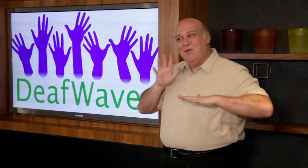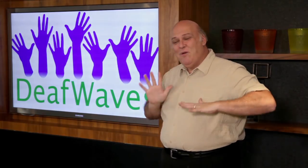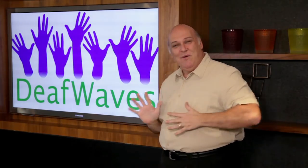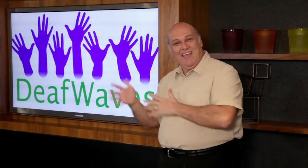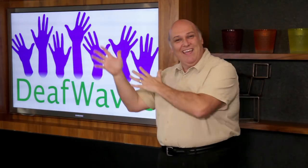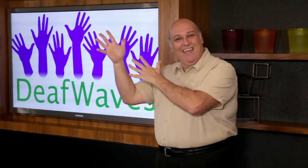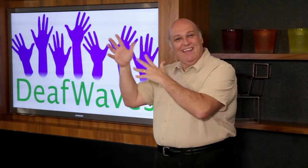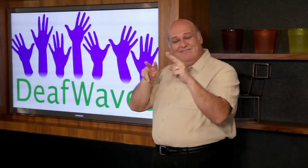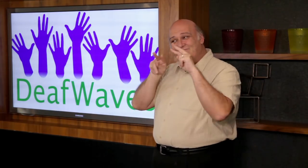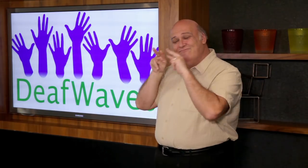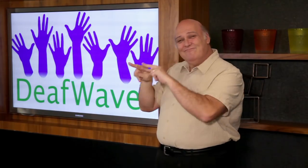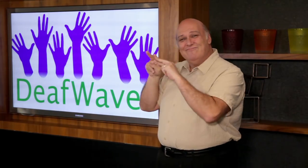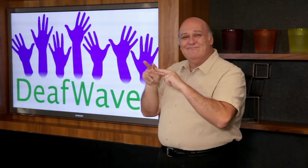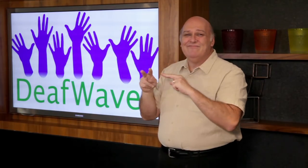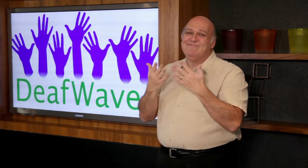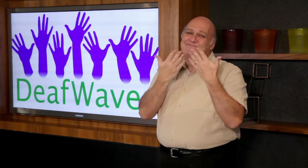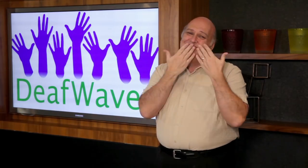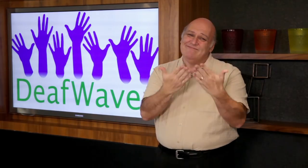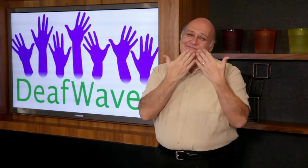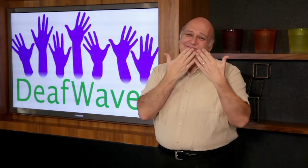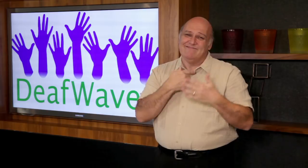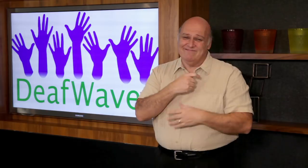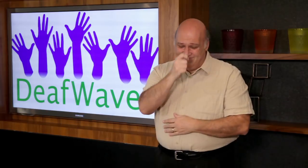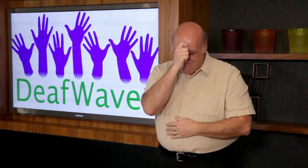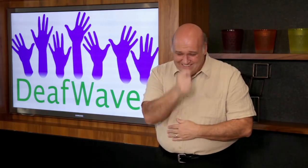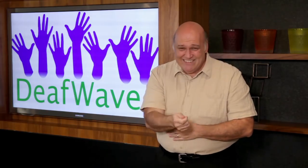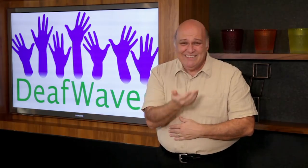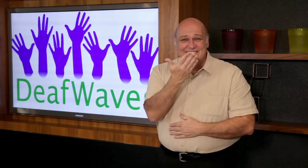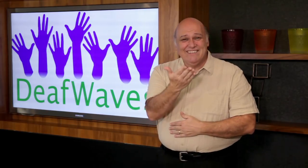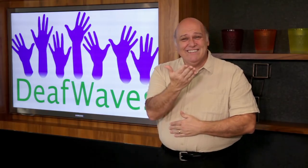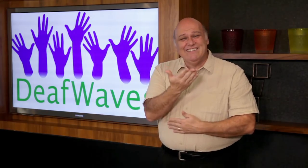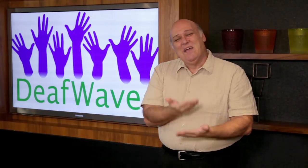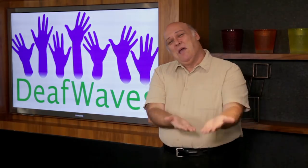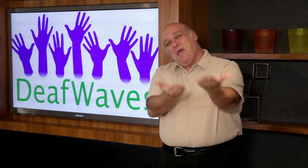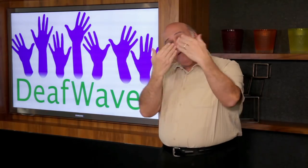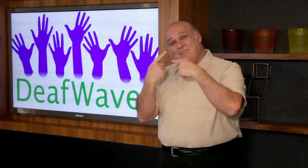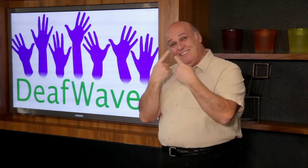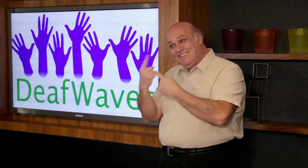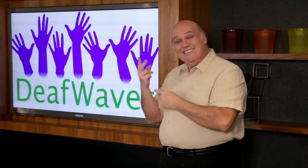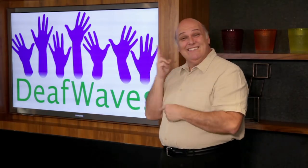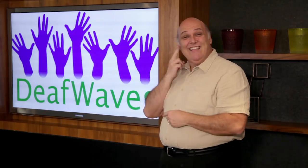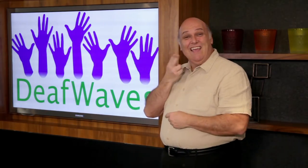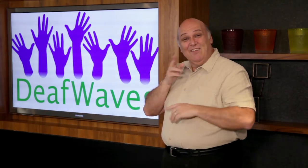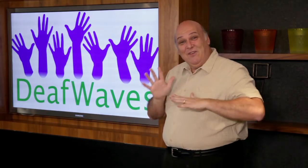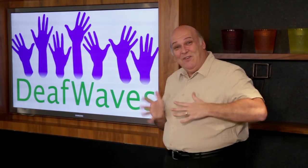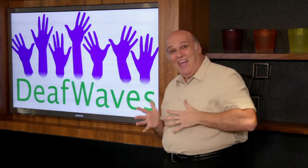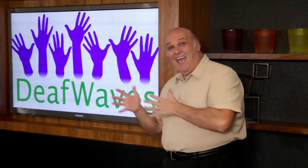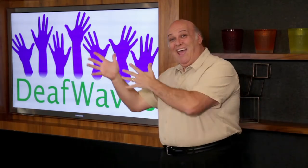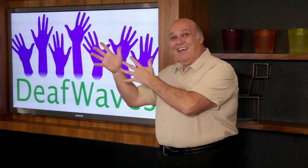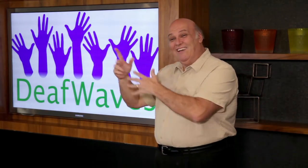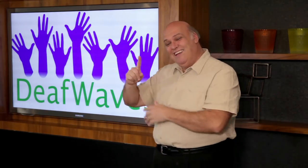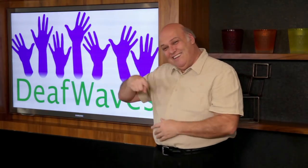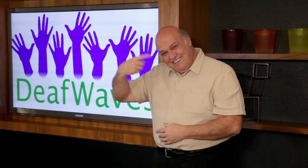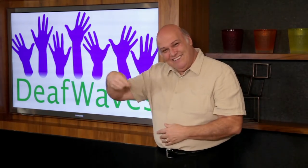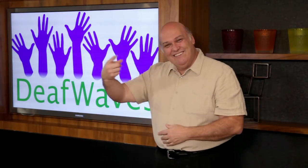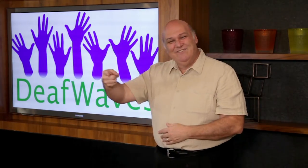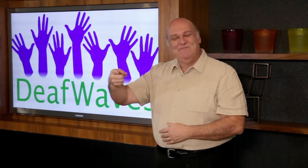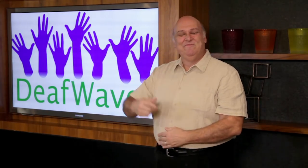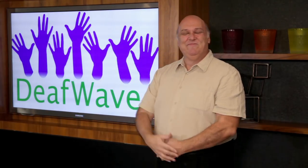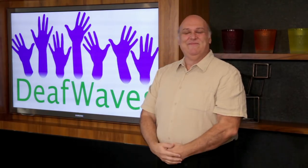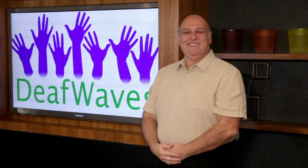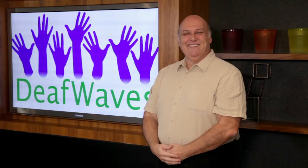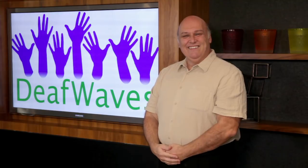website! Thank you! Keep coming and watching "DeafWaves" next time!